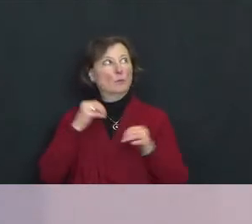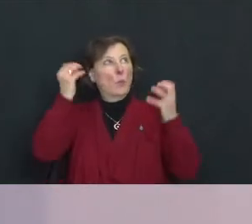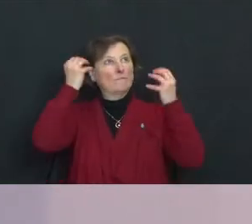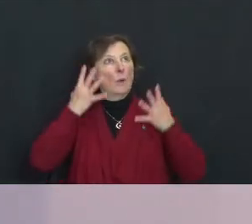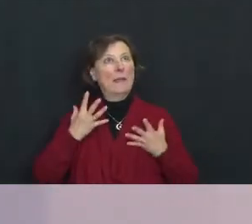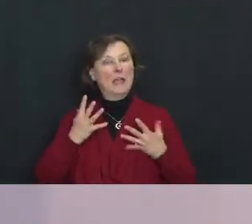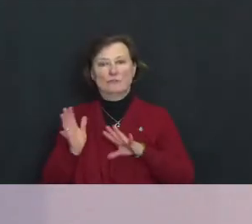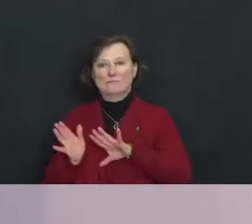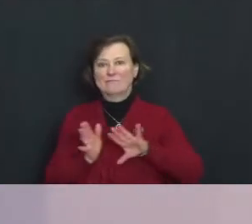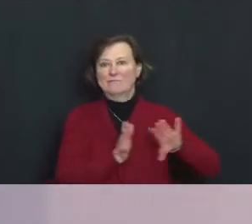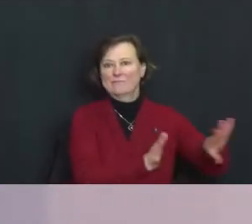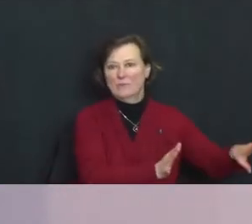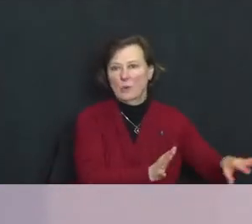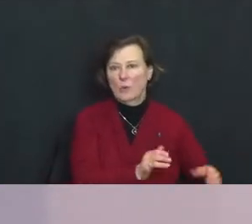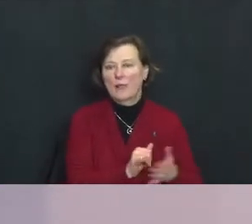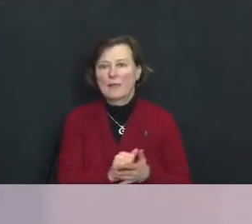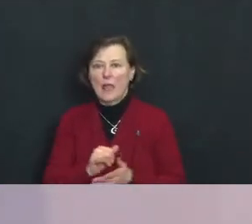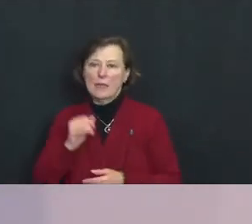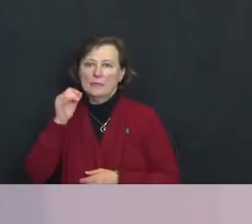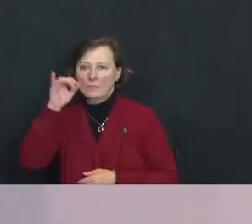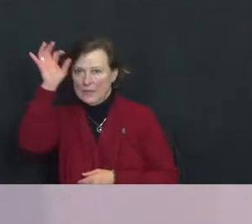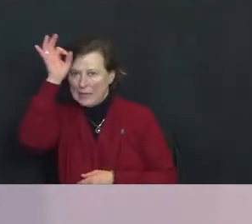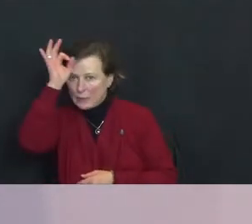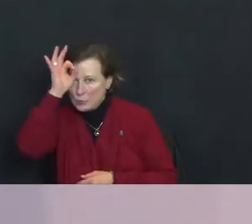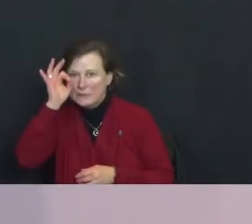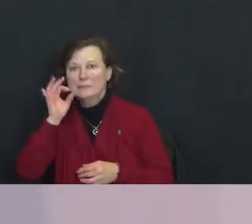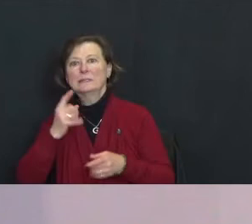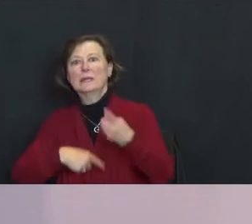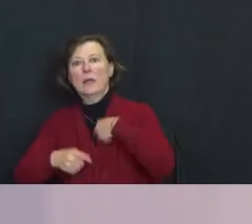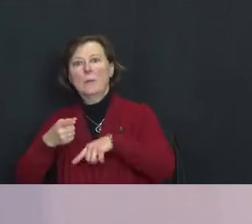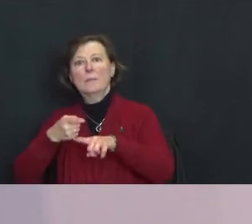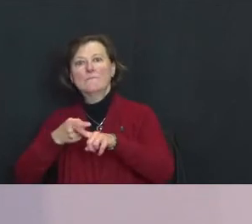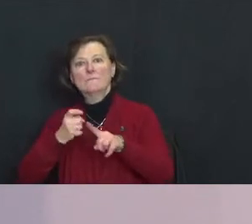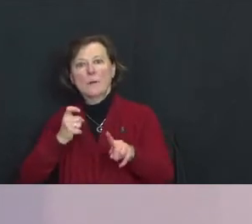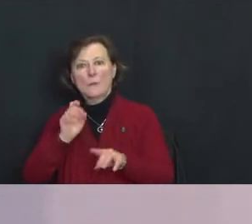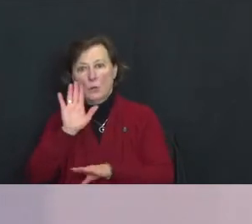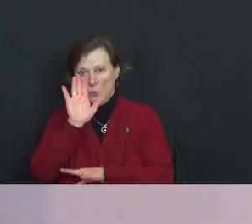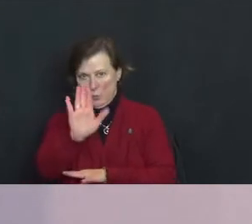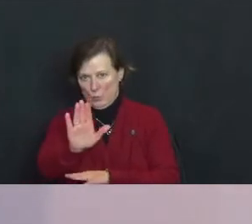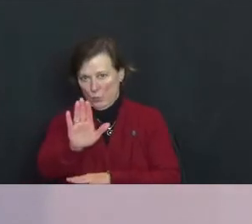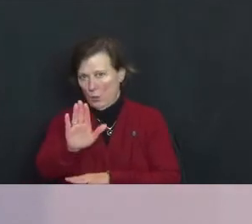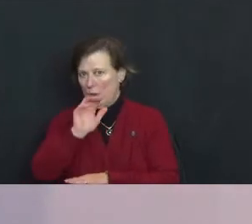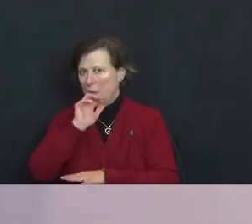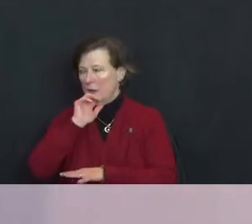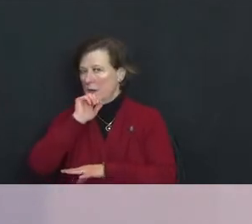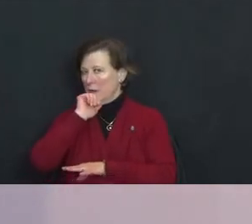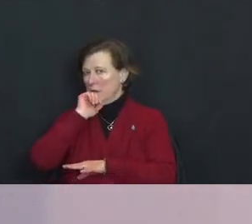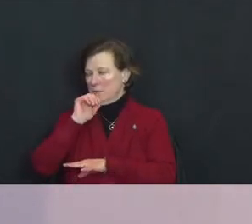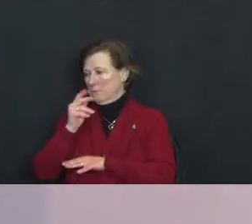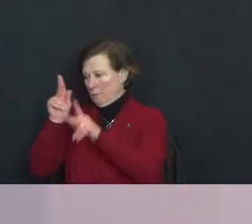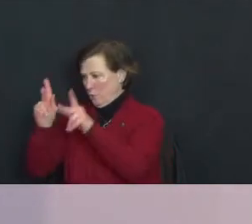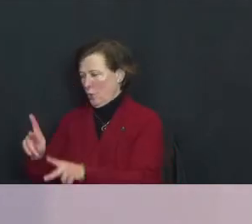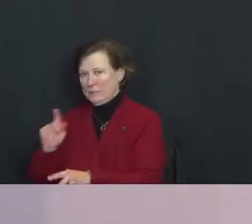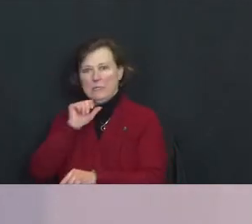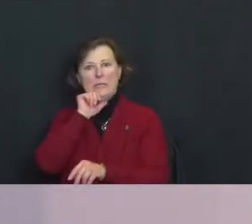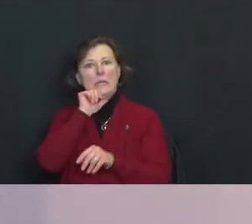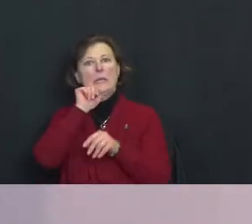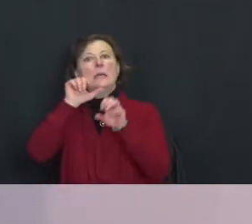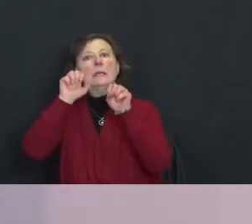It's the kind of ignorance that is about your inability or one's inability to experience